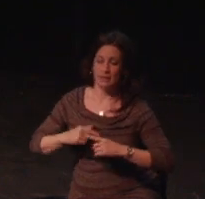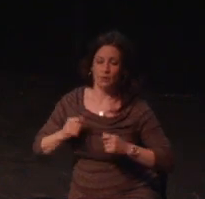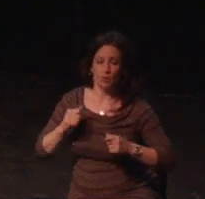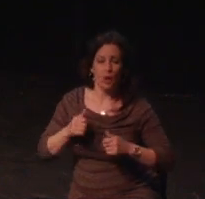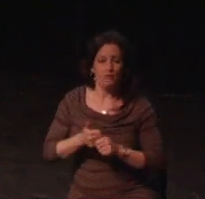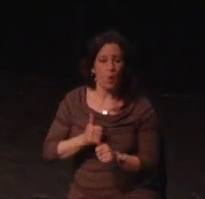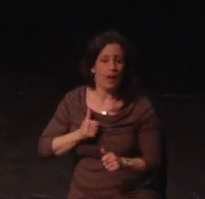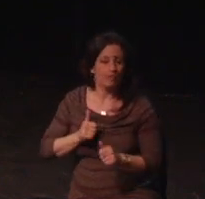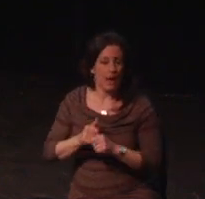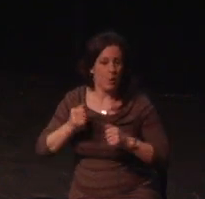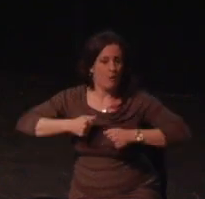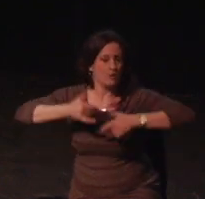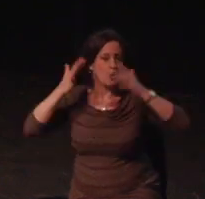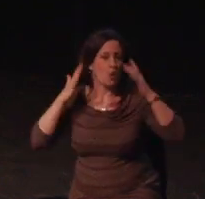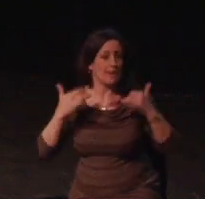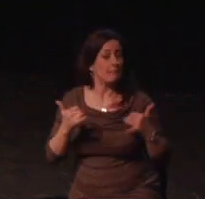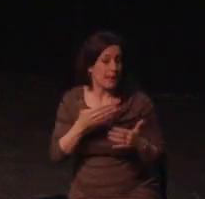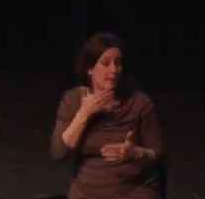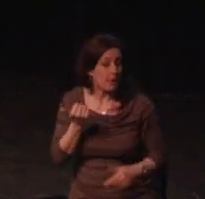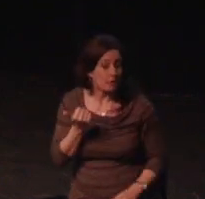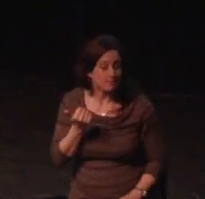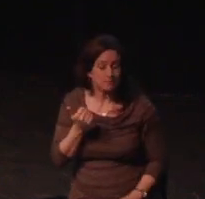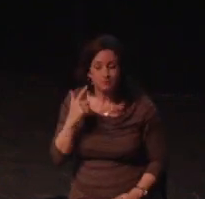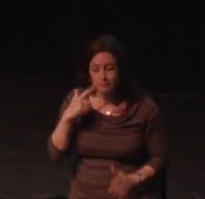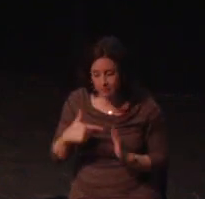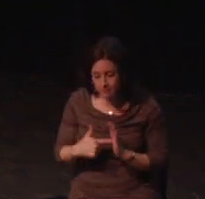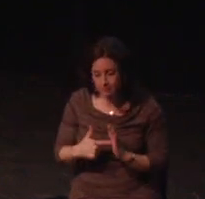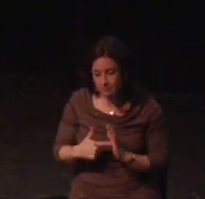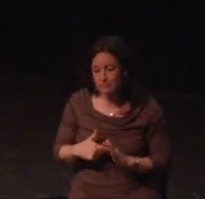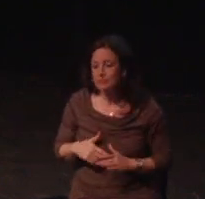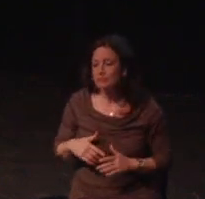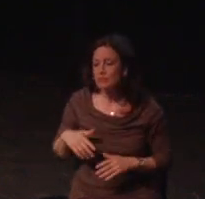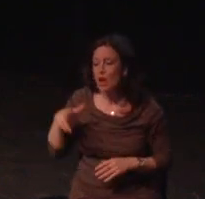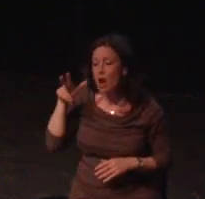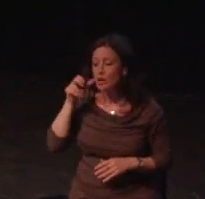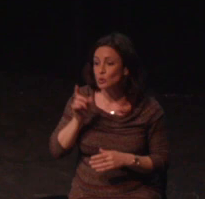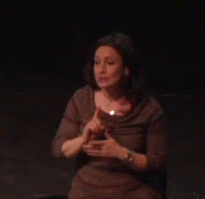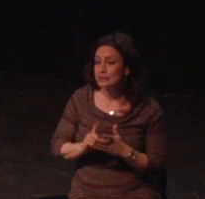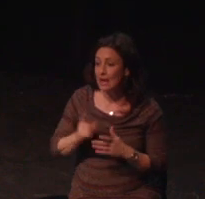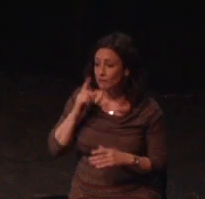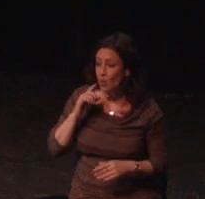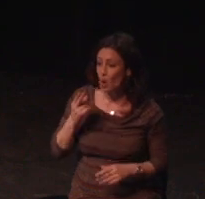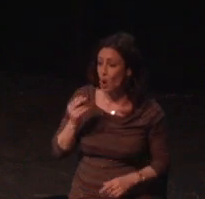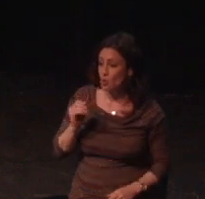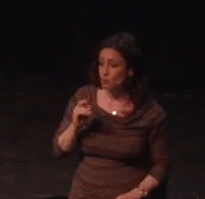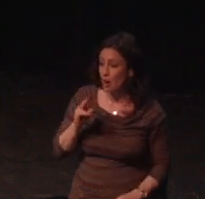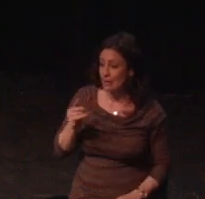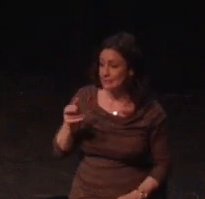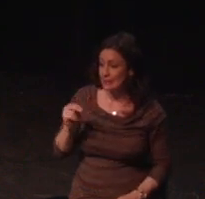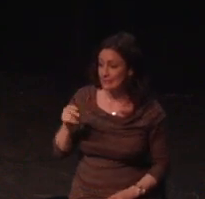So we're going to control this. I just want to step back in time for a moment. I remember N64 controller being so incredibly comfortable.